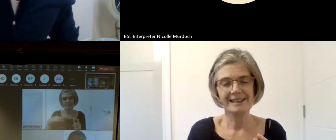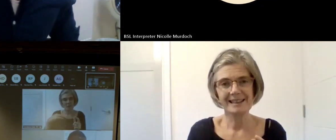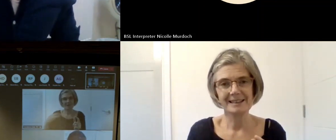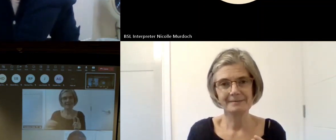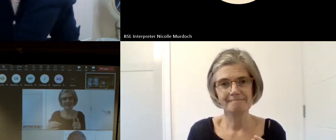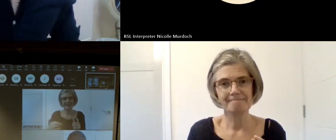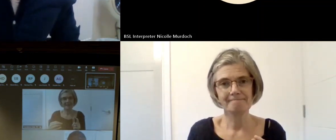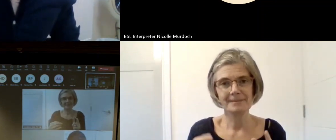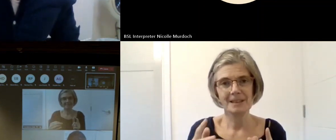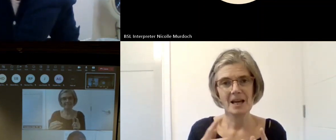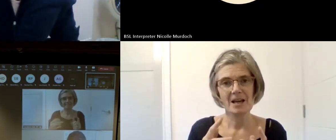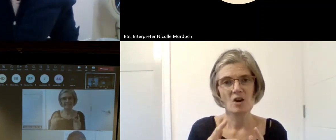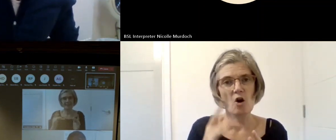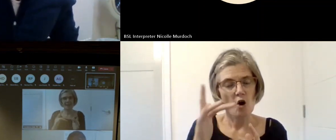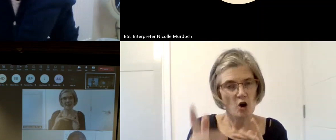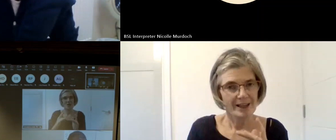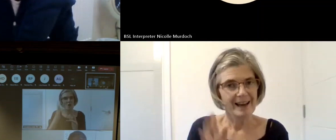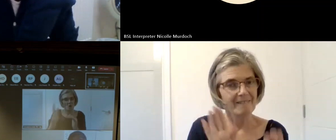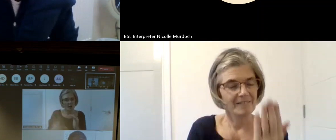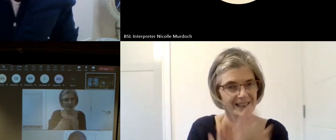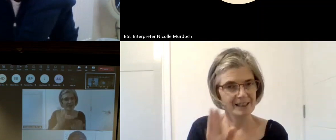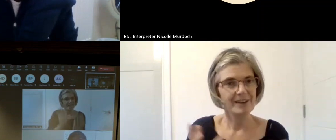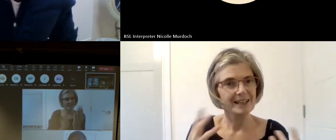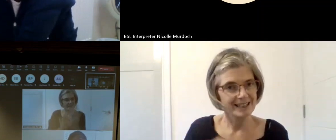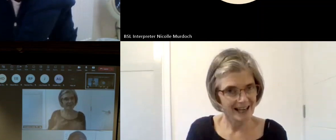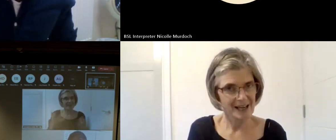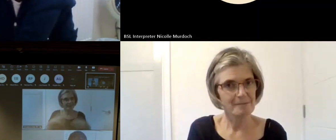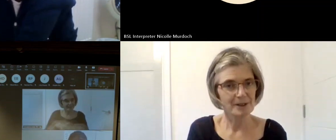for people who can't physically get into the space of this but also about kind of